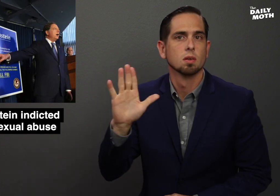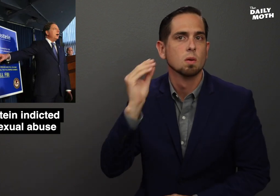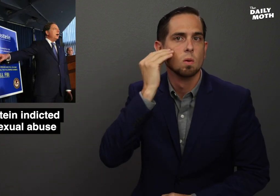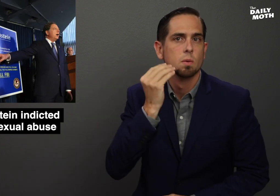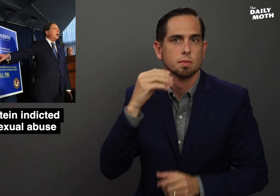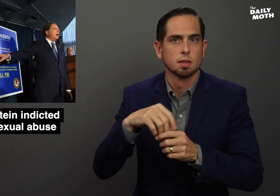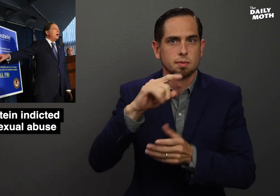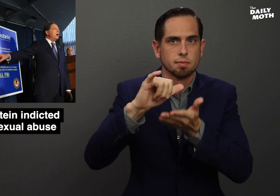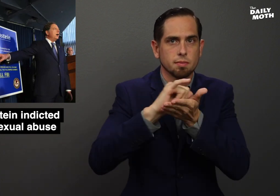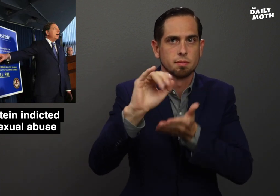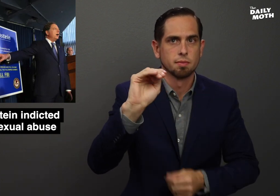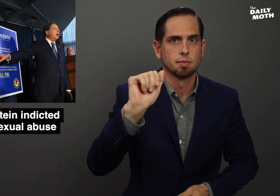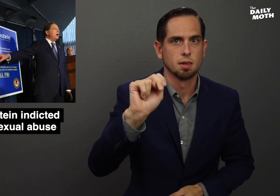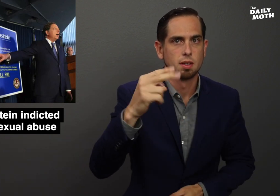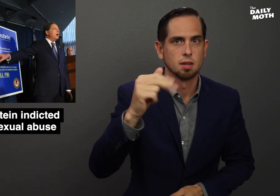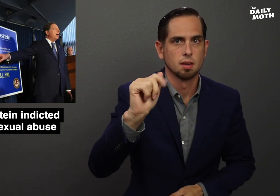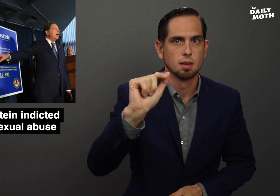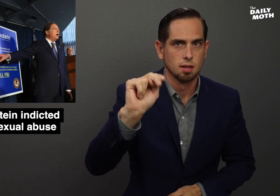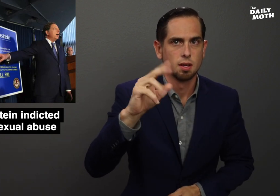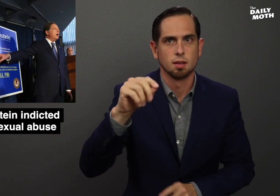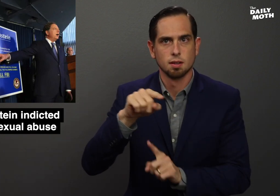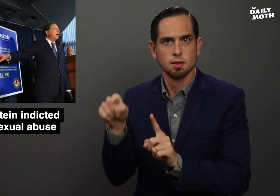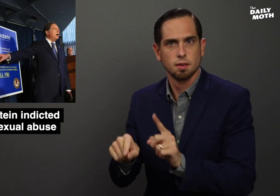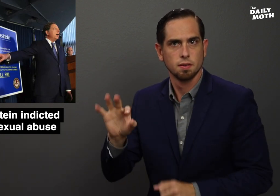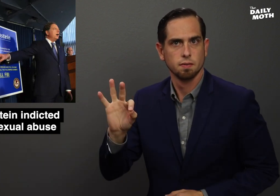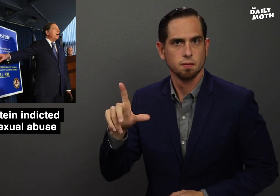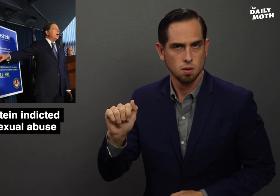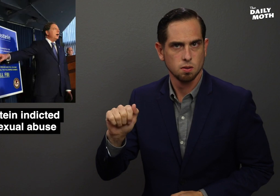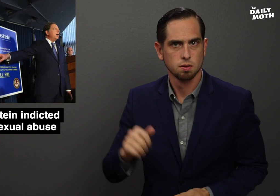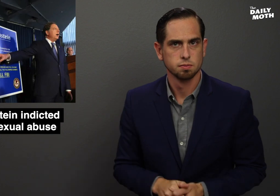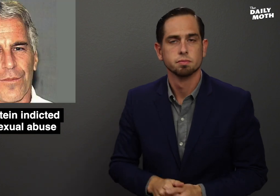in Manhattan and Florida.